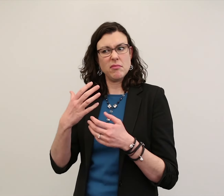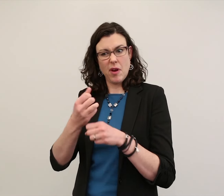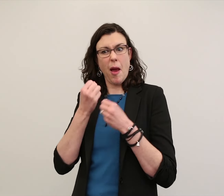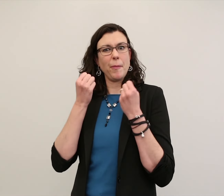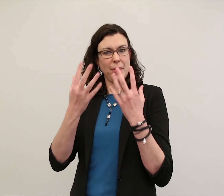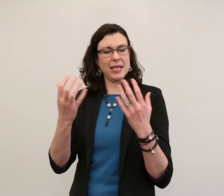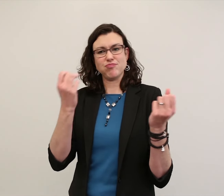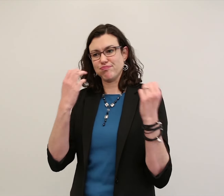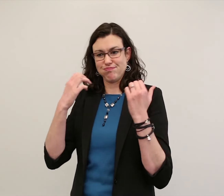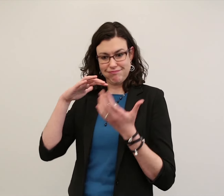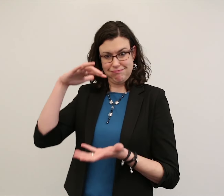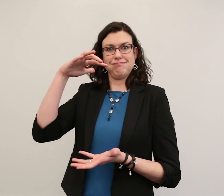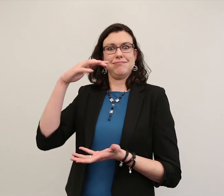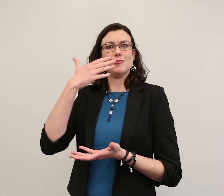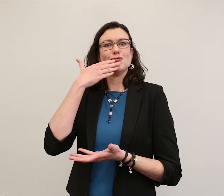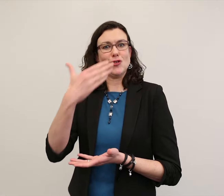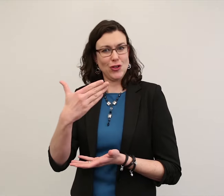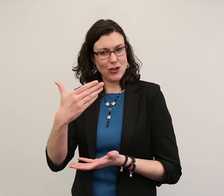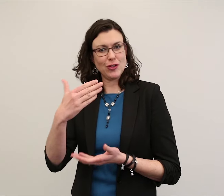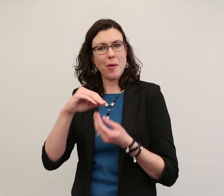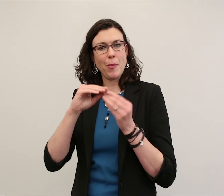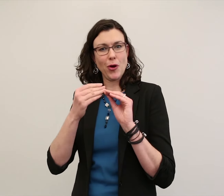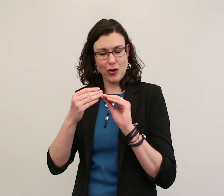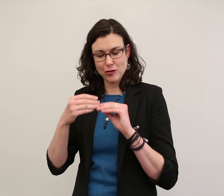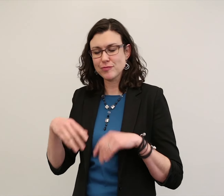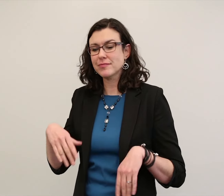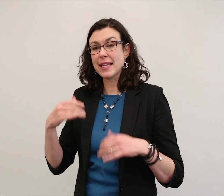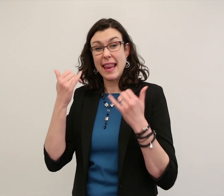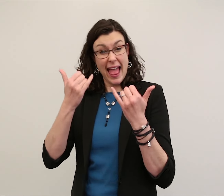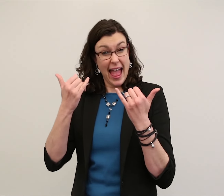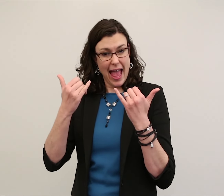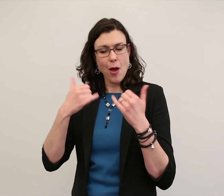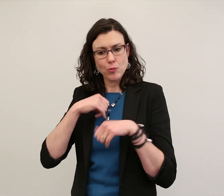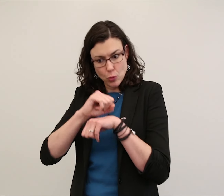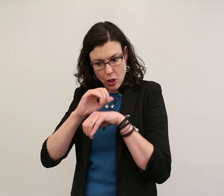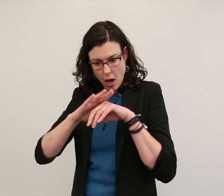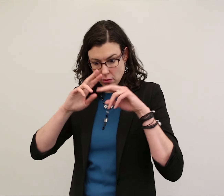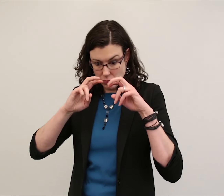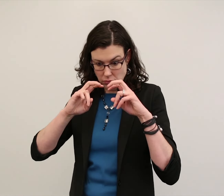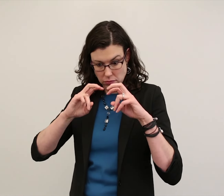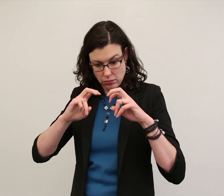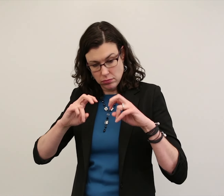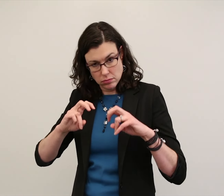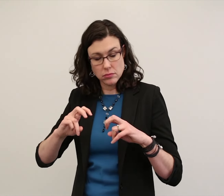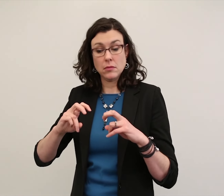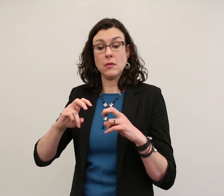We got a good number of responses and now we’re working on analyzing the data.